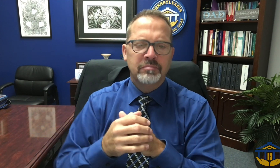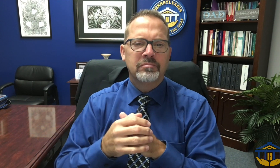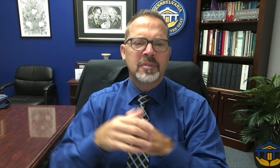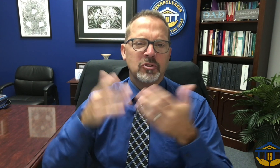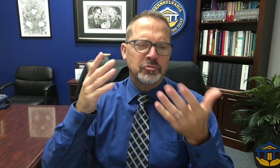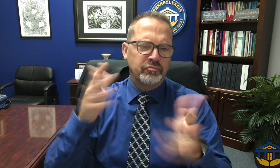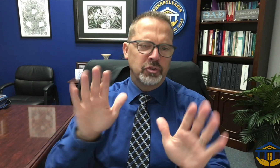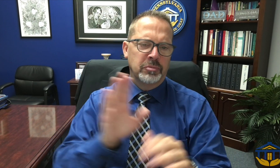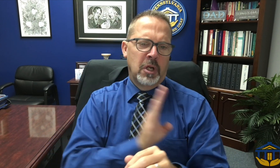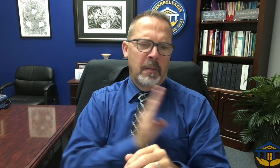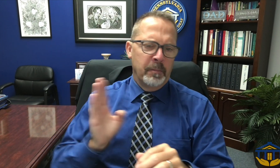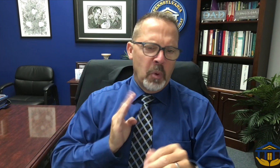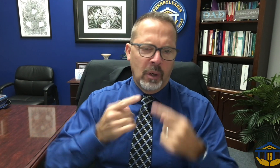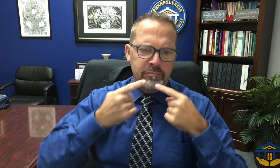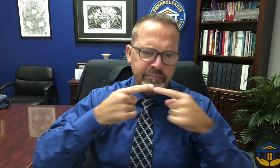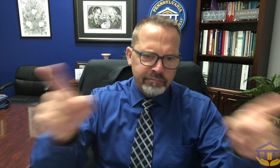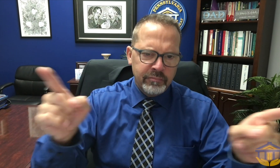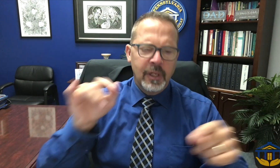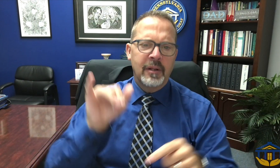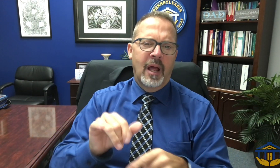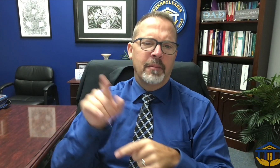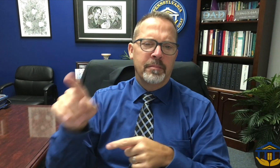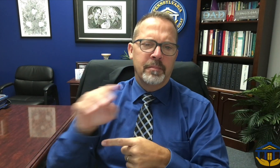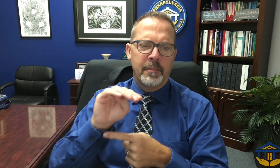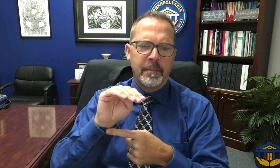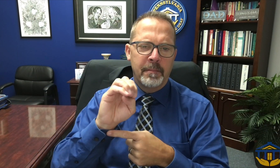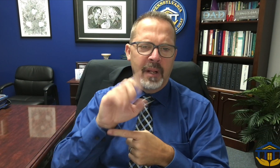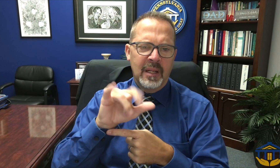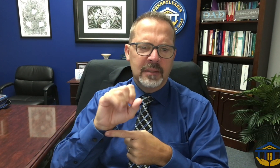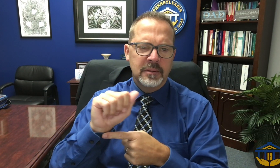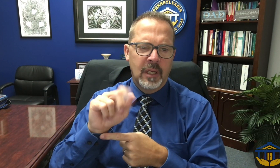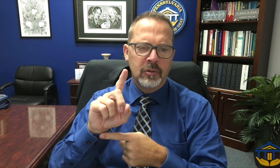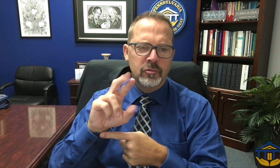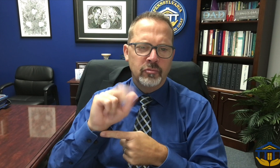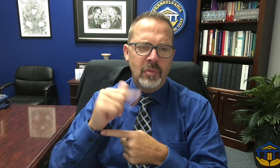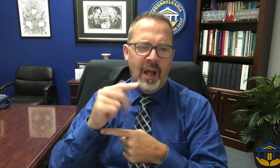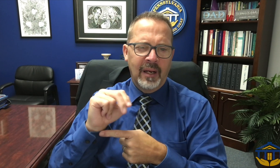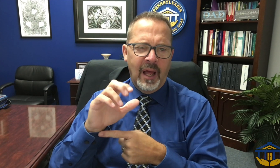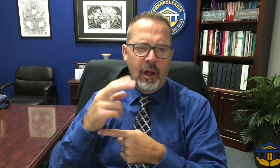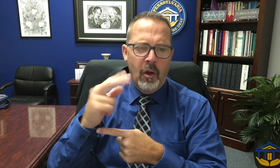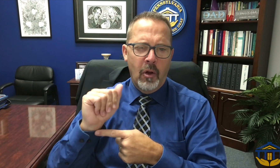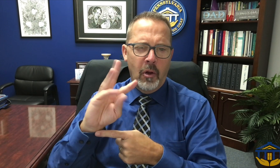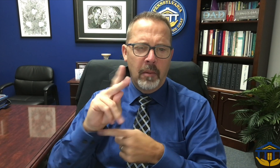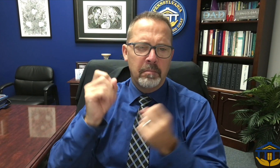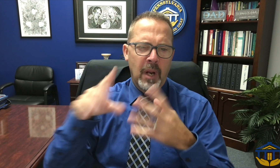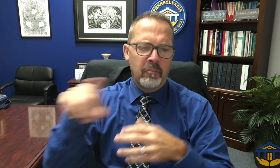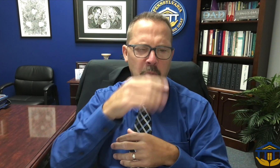are coming. The board announced that Melissa Draganac-Hawk, who many of you already know,